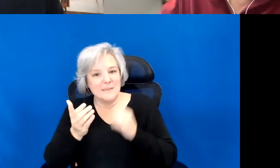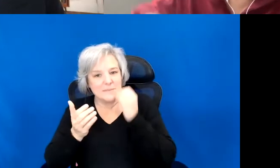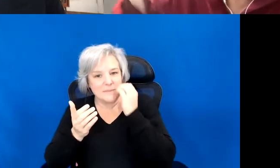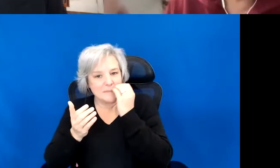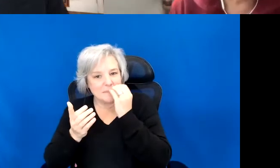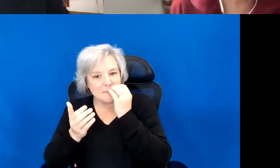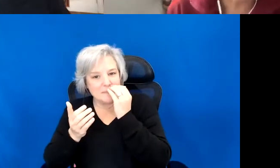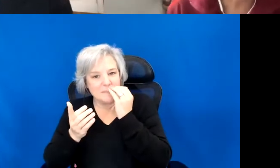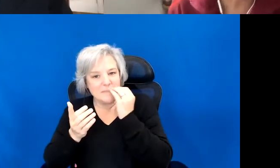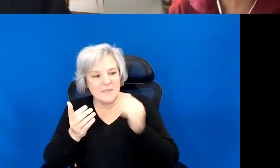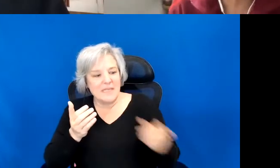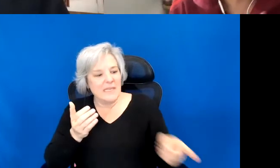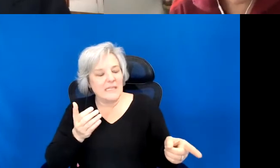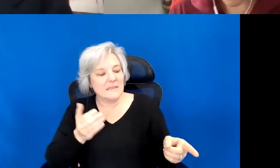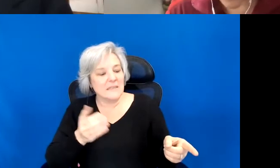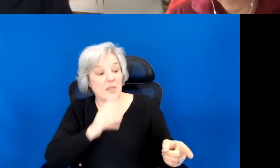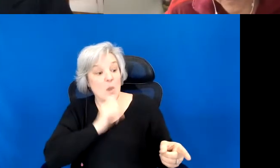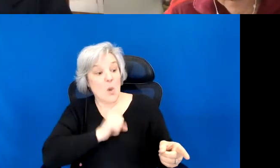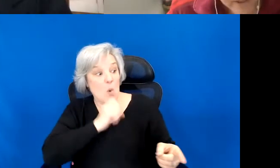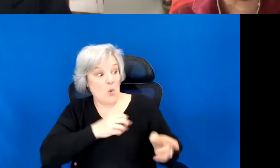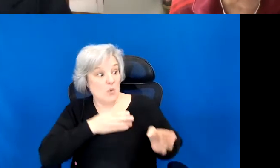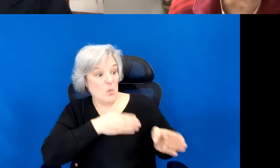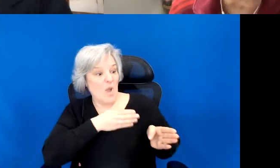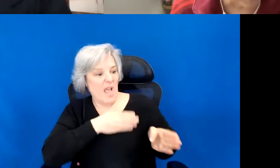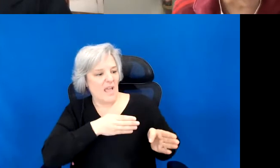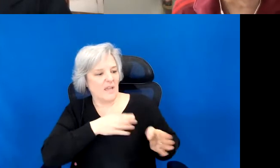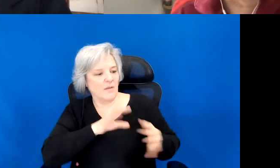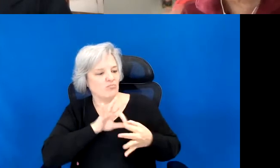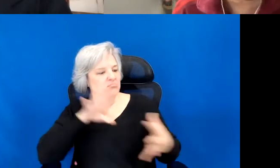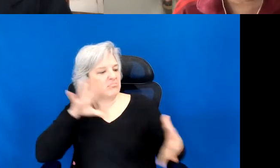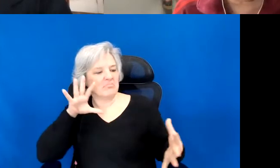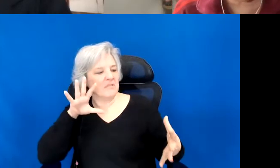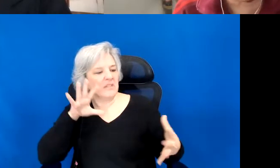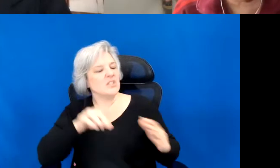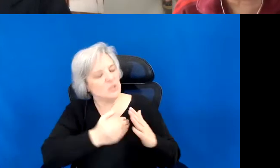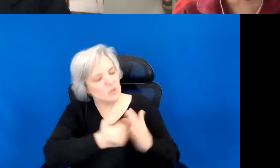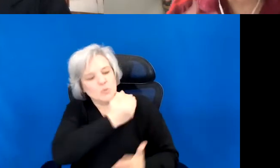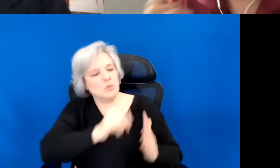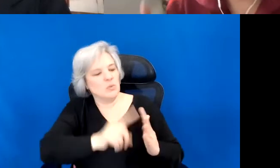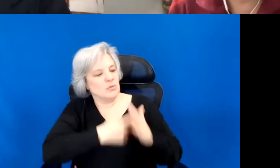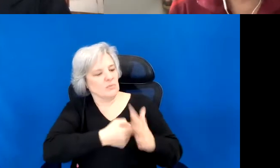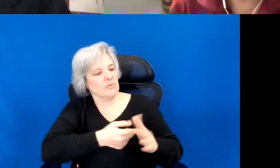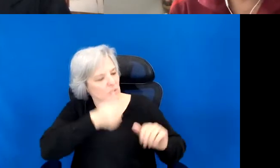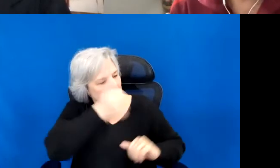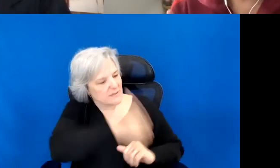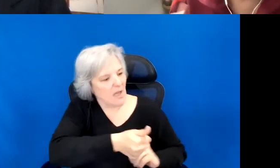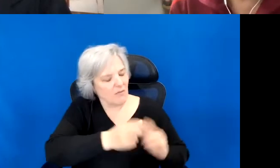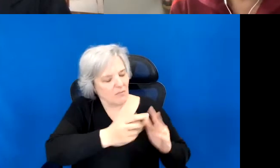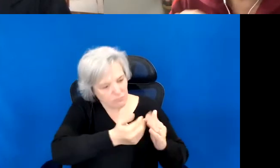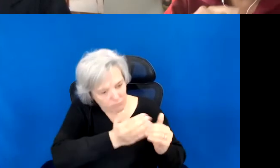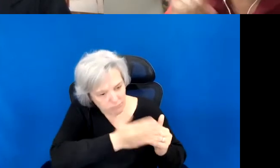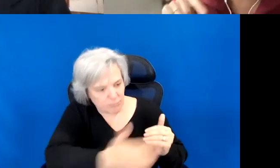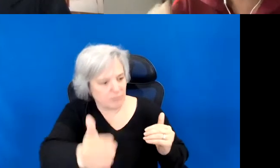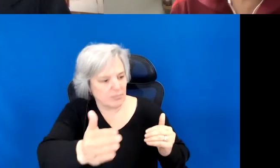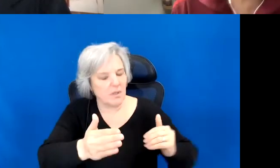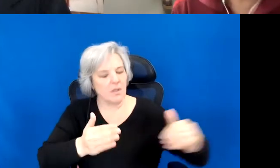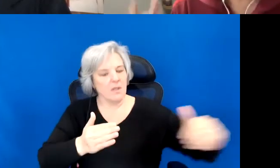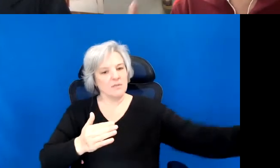creating these possibilities. But I guess I am thinking a little bit about that. About origin and again these all relate back